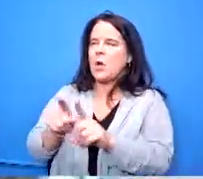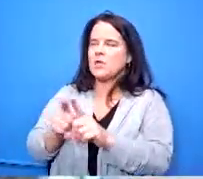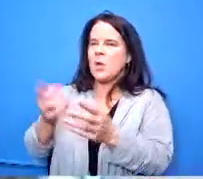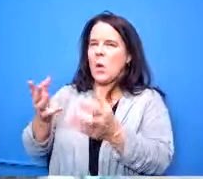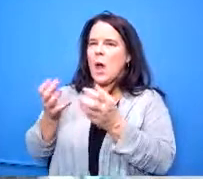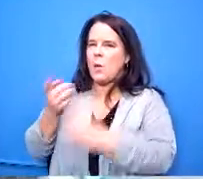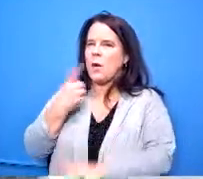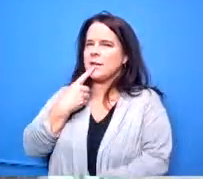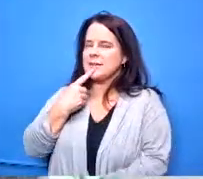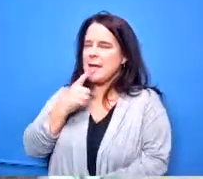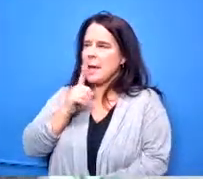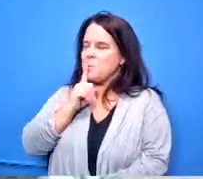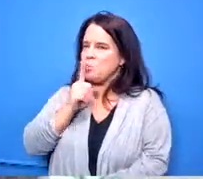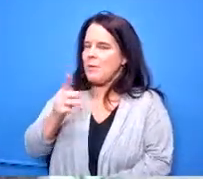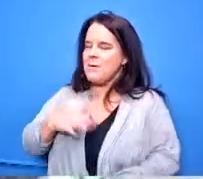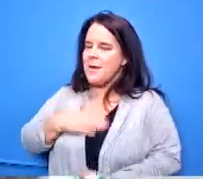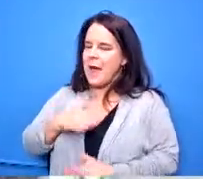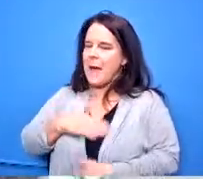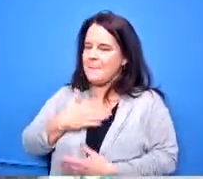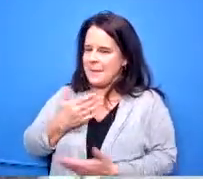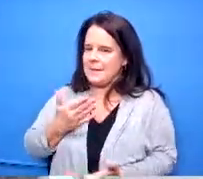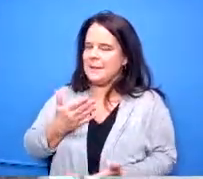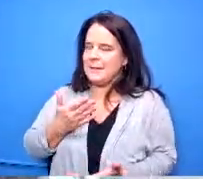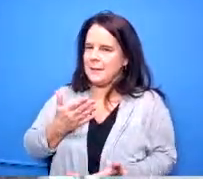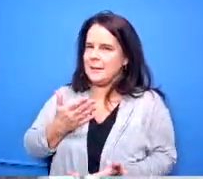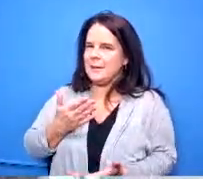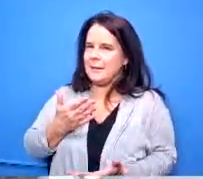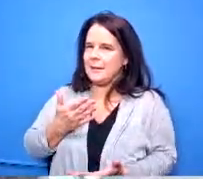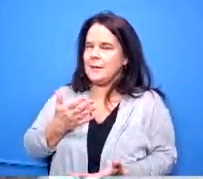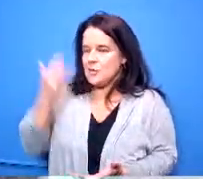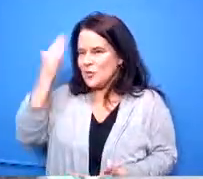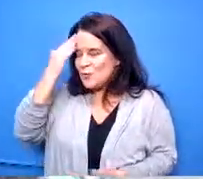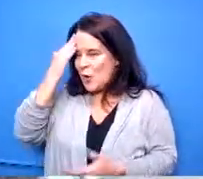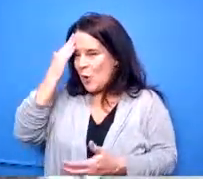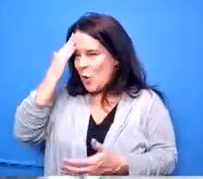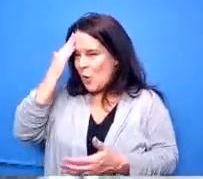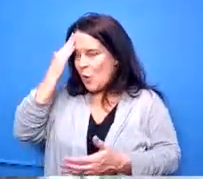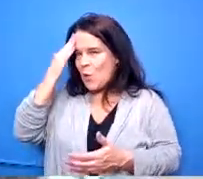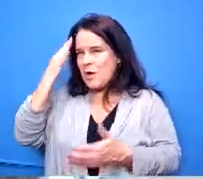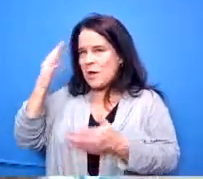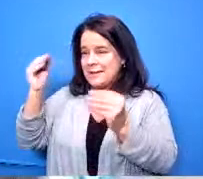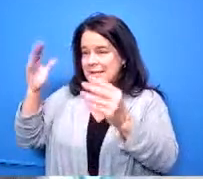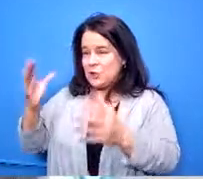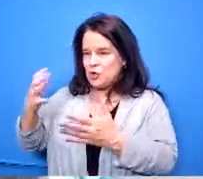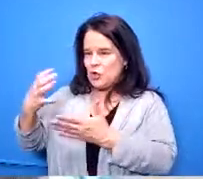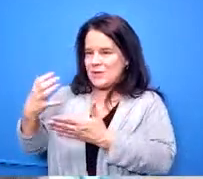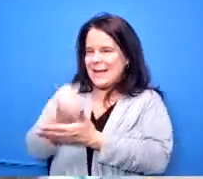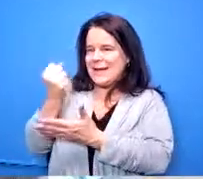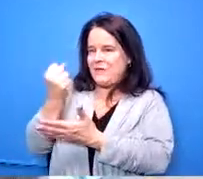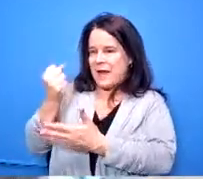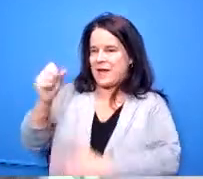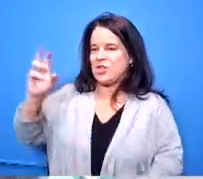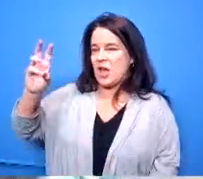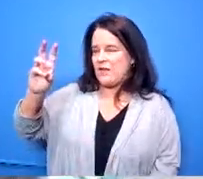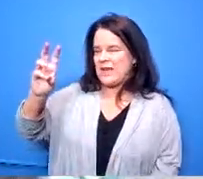delighted to hear that teachers are also taking advantage of the six sigma training i mean i i